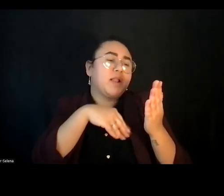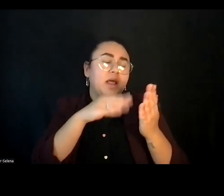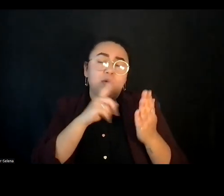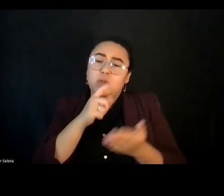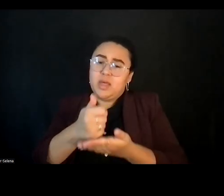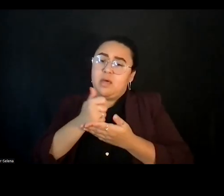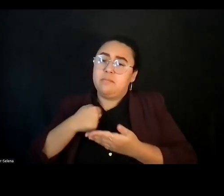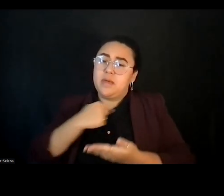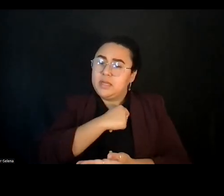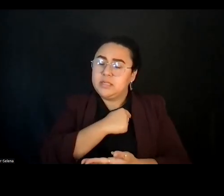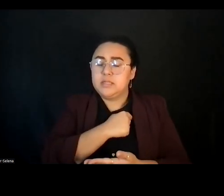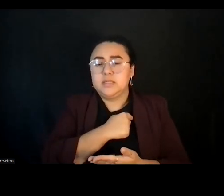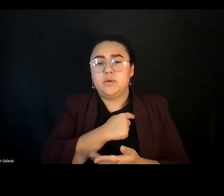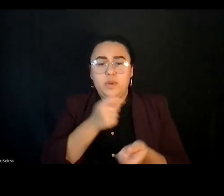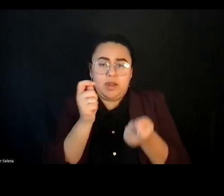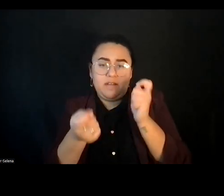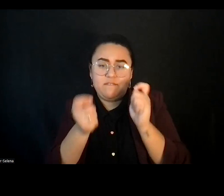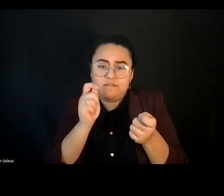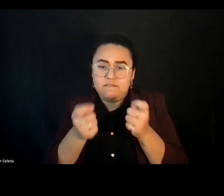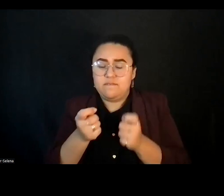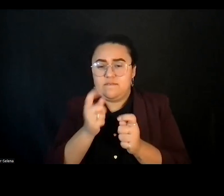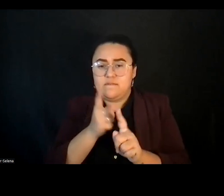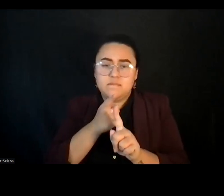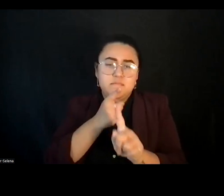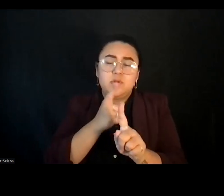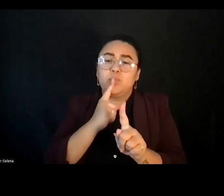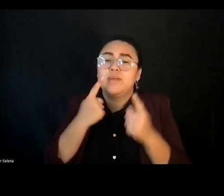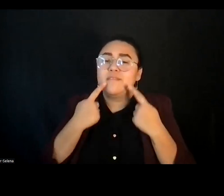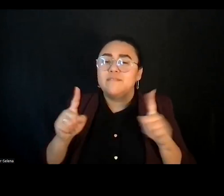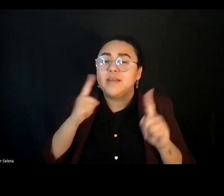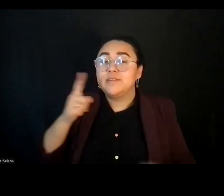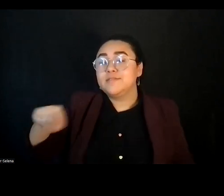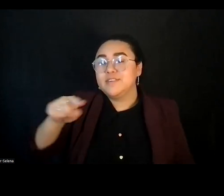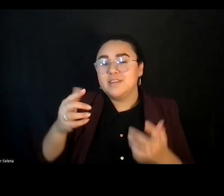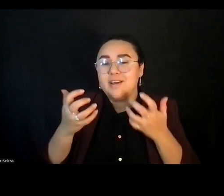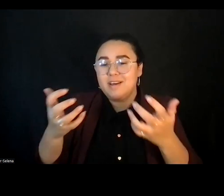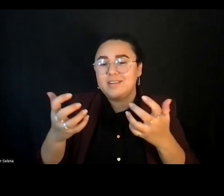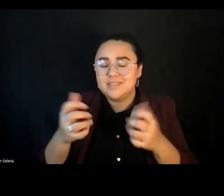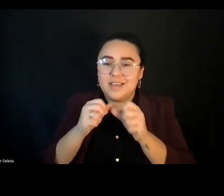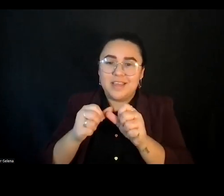to refine and ideate and hone in on what is really effective for you all and keeps you coming back.